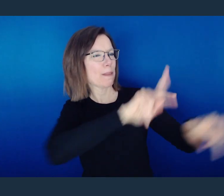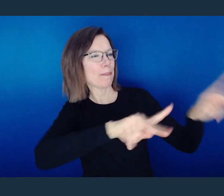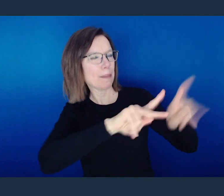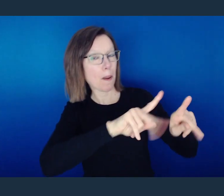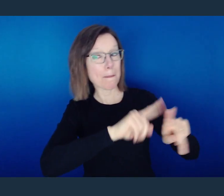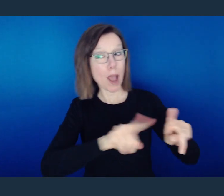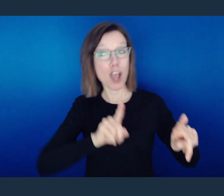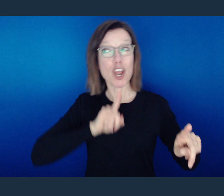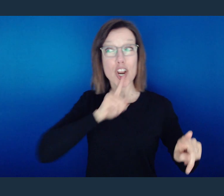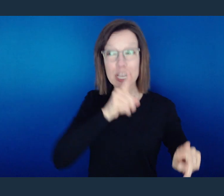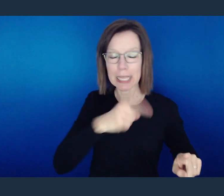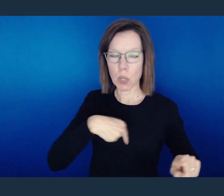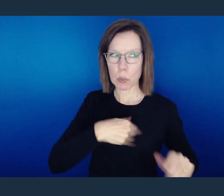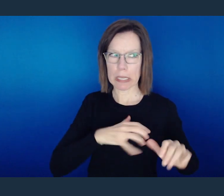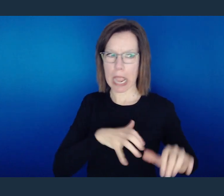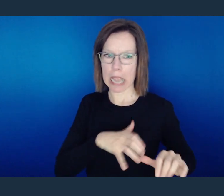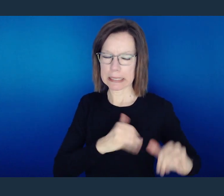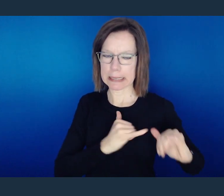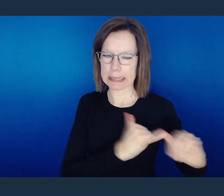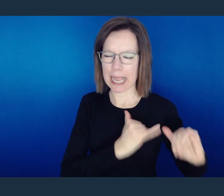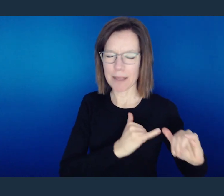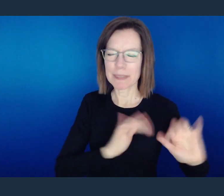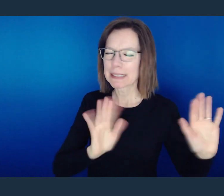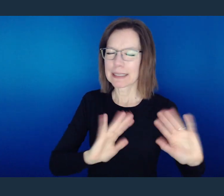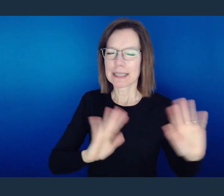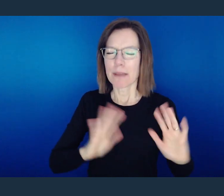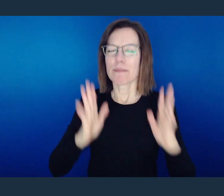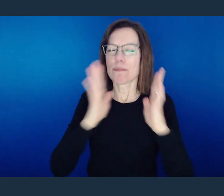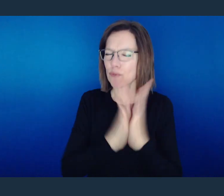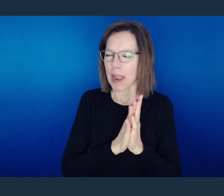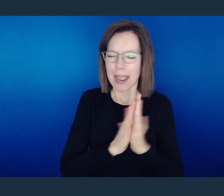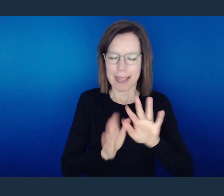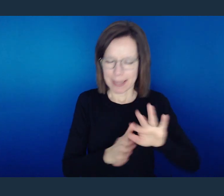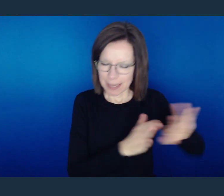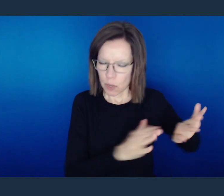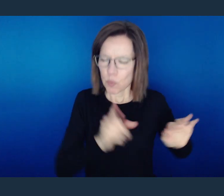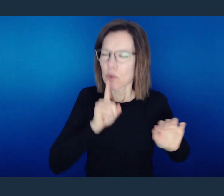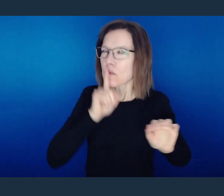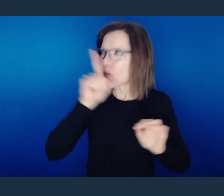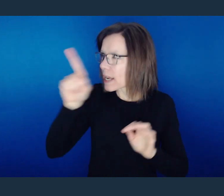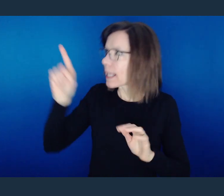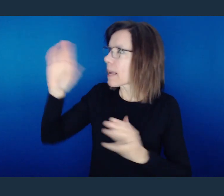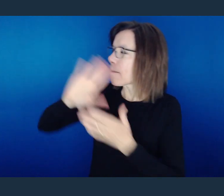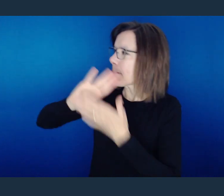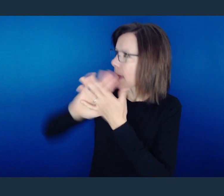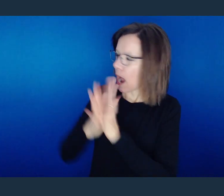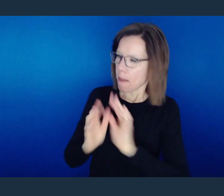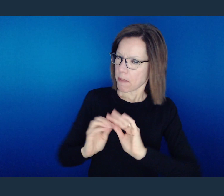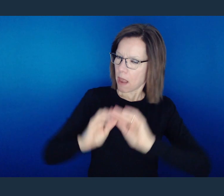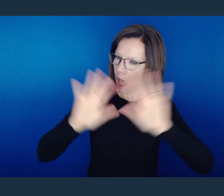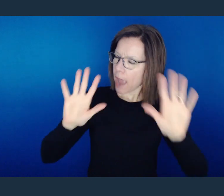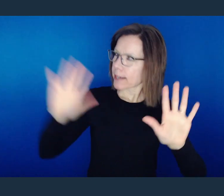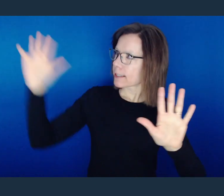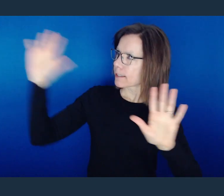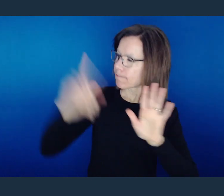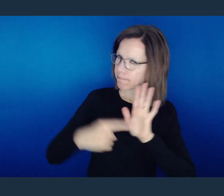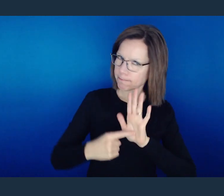yet do the same thing that they do. I pray that we might be the walking light in a dark place.